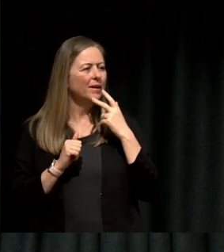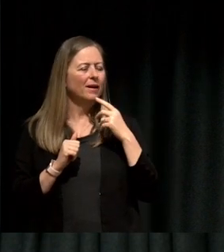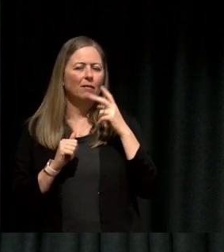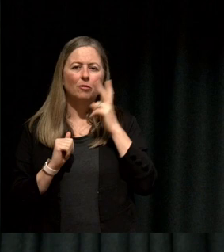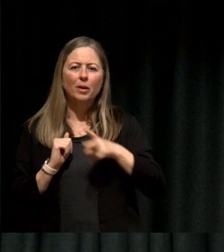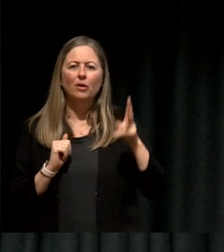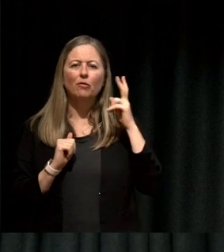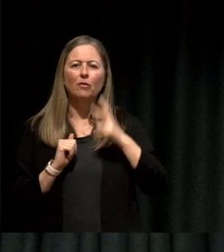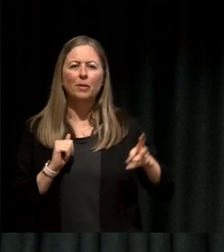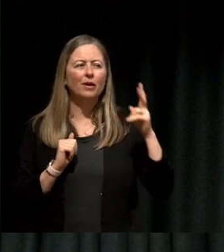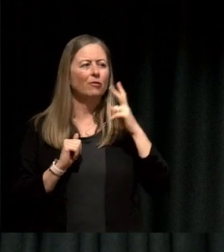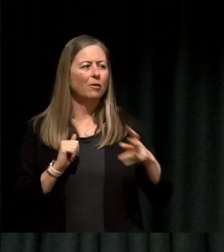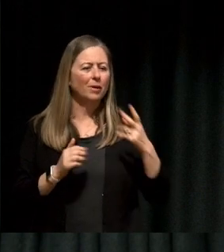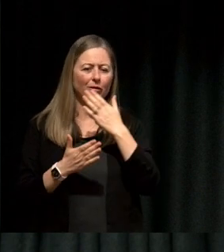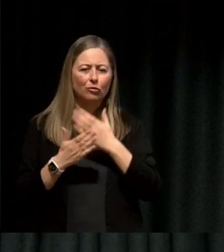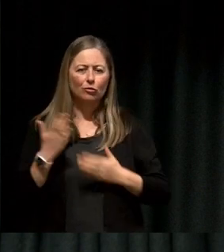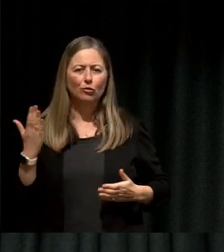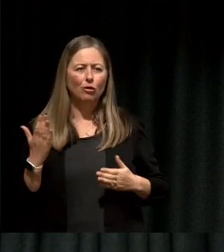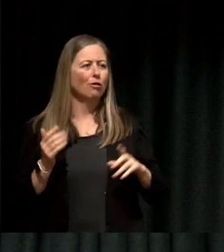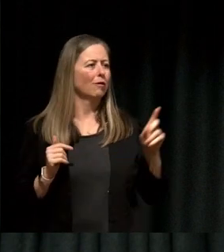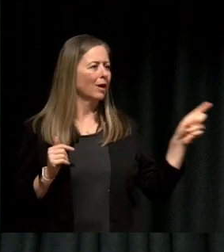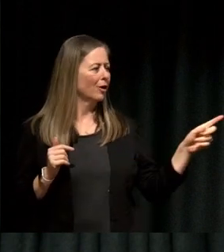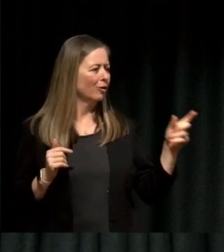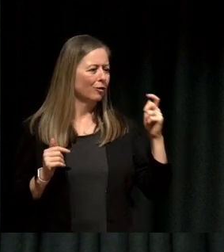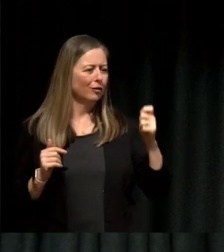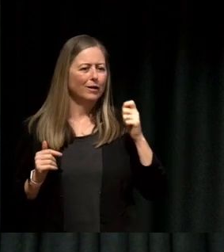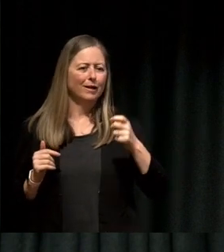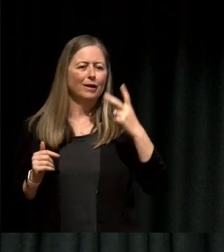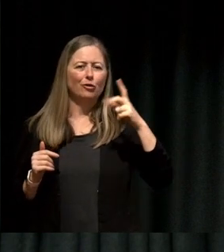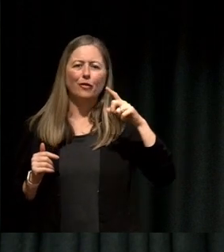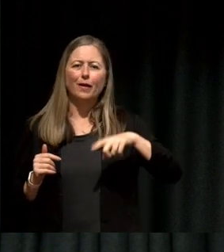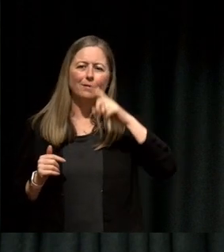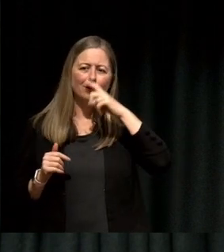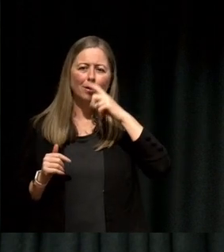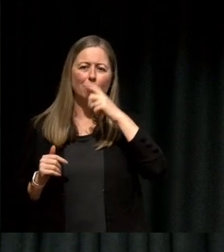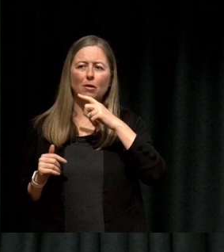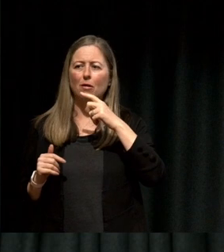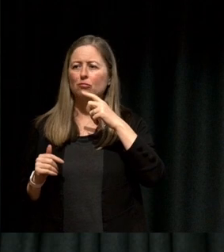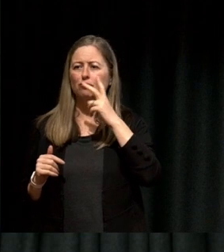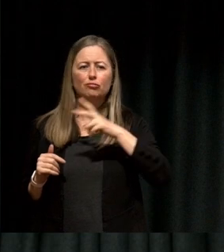your story to almost about 2000 people in the last three years it might have gone pretty boring, right?